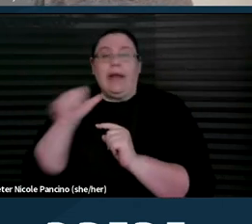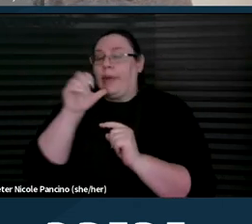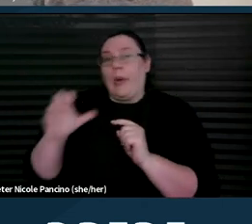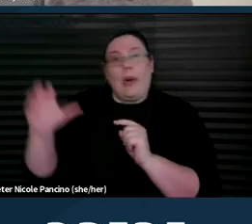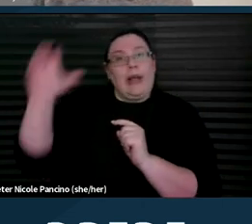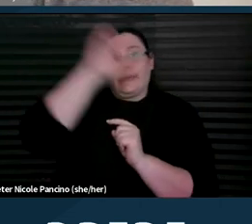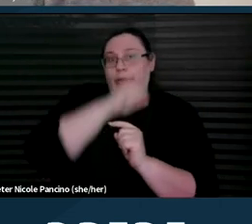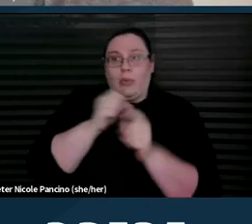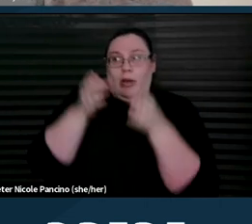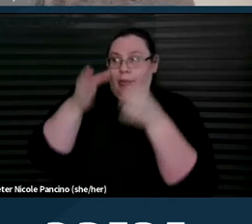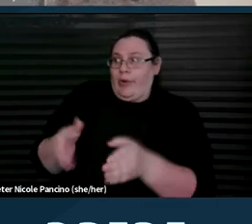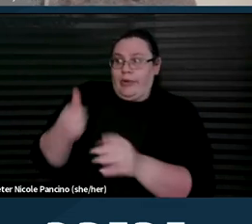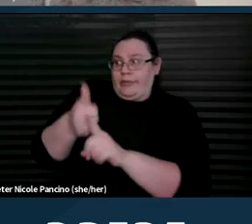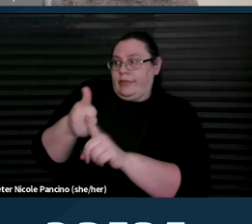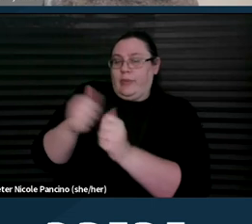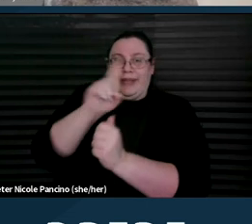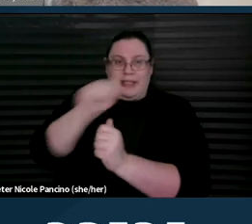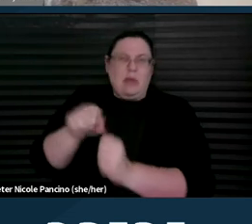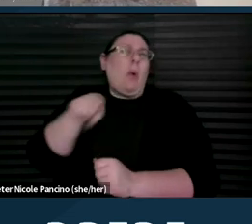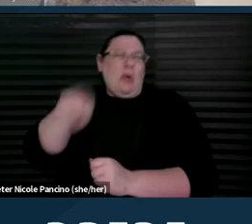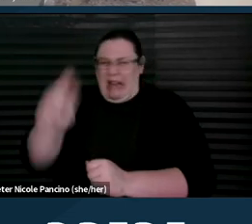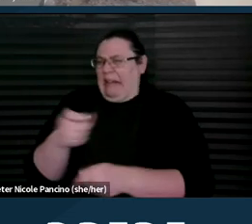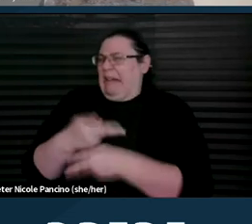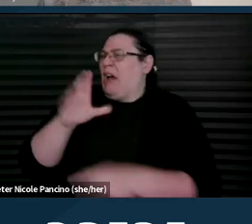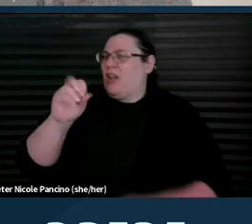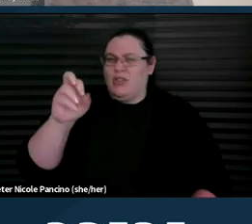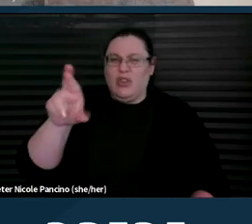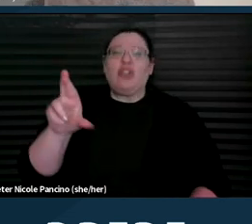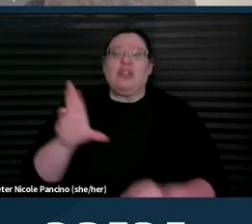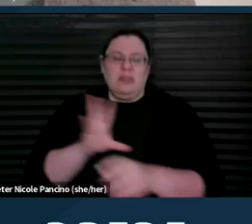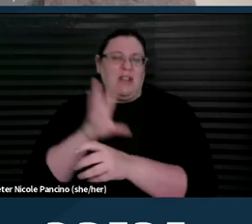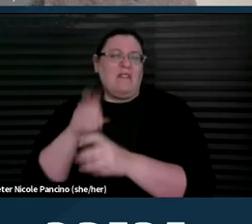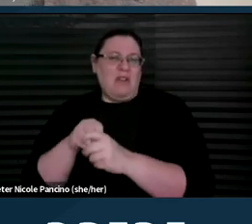with a disability needs a conservator to be involved in their decision-making.